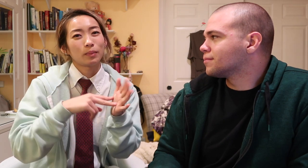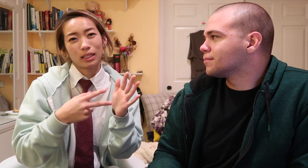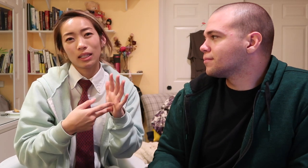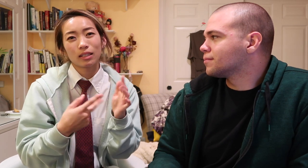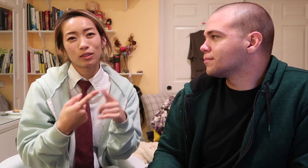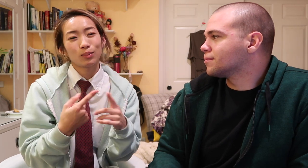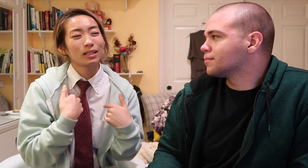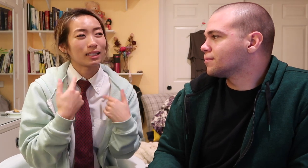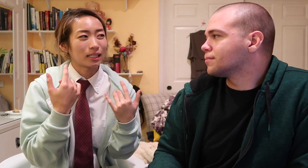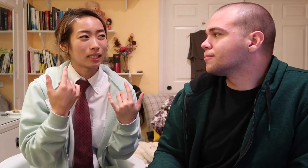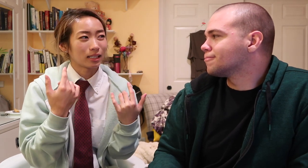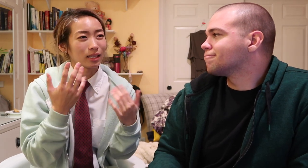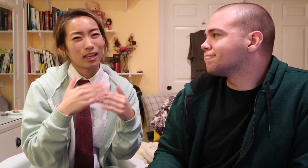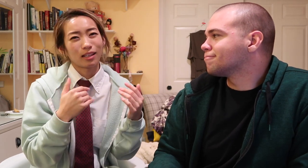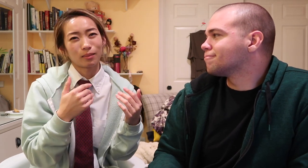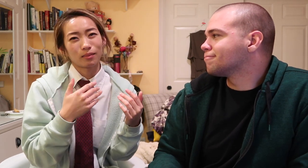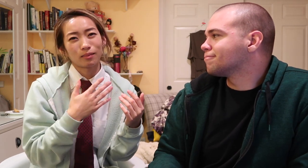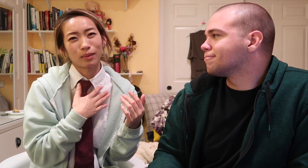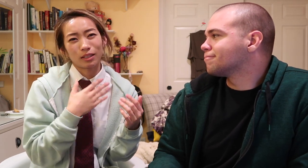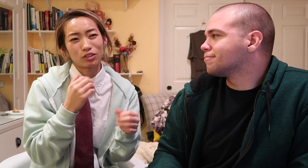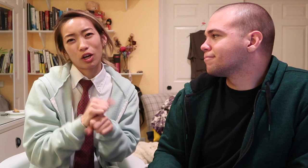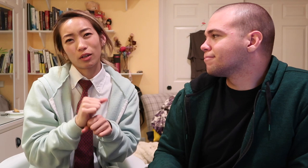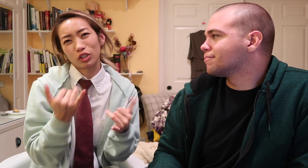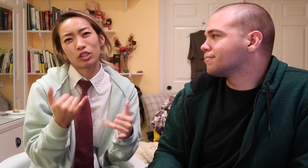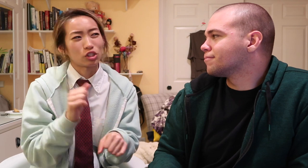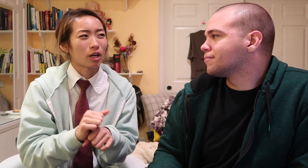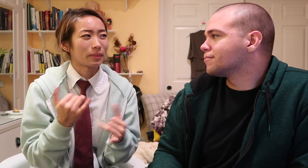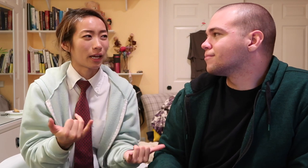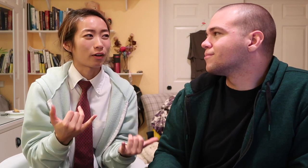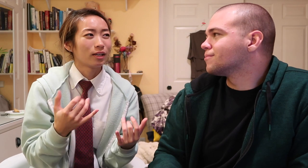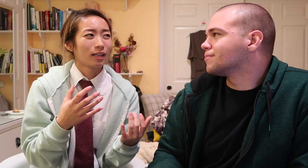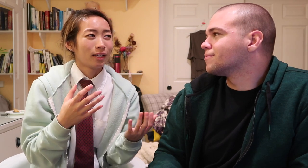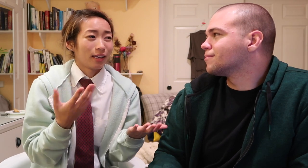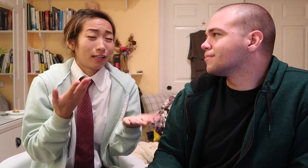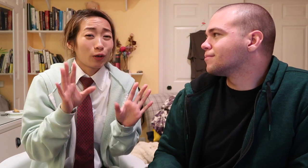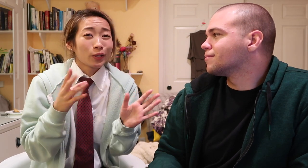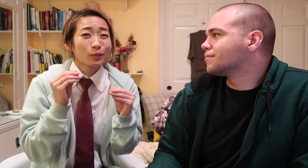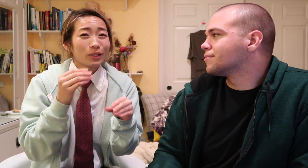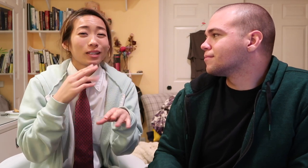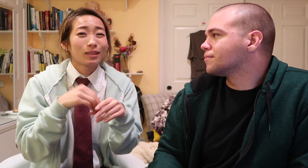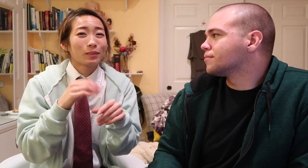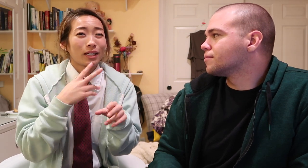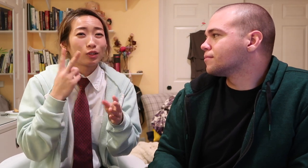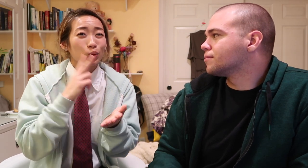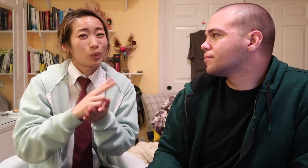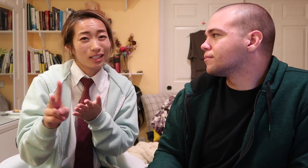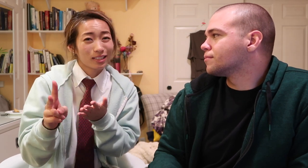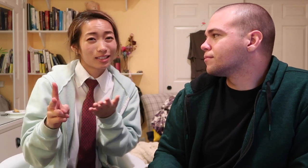meaning to me than my current job now and i already put in my two weeks